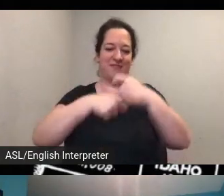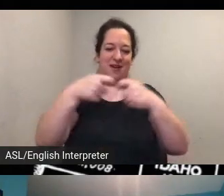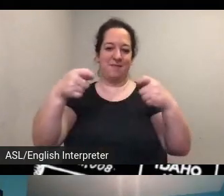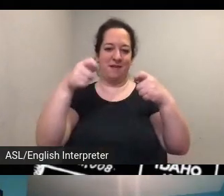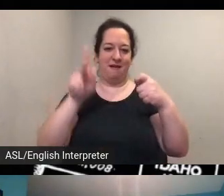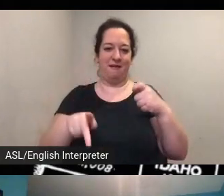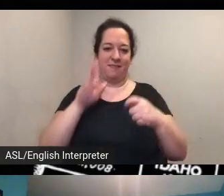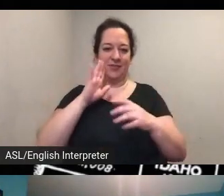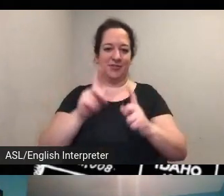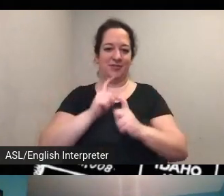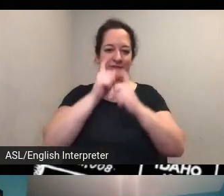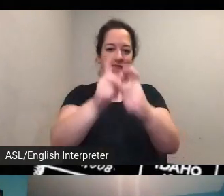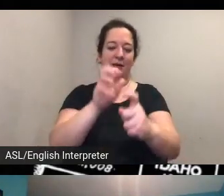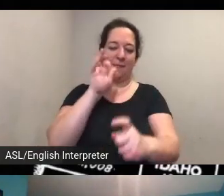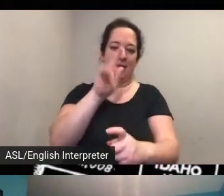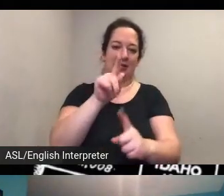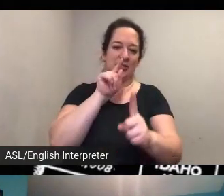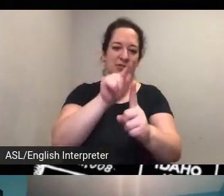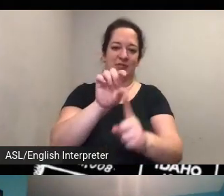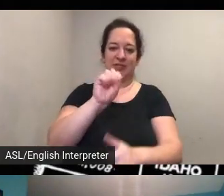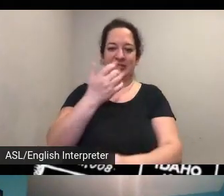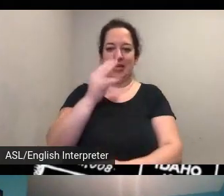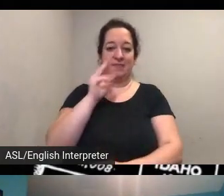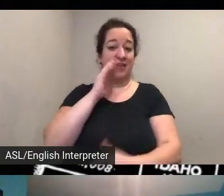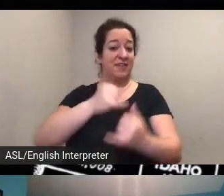sam any final questions or comments or or